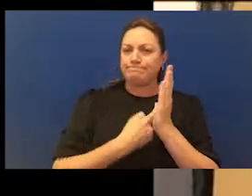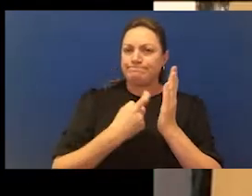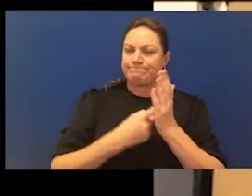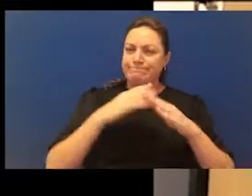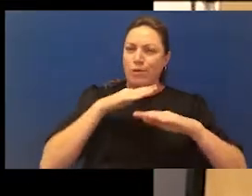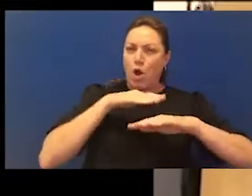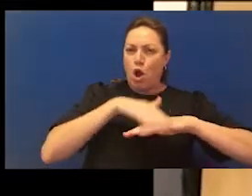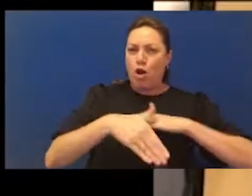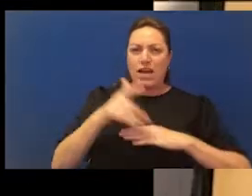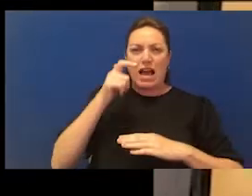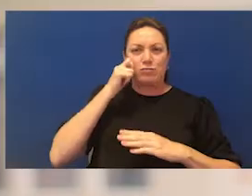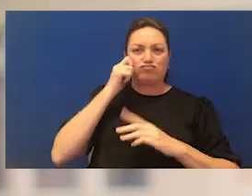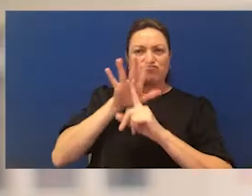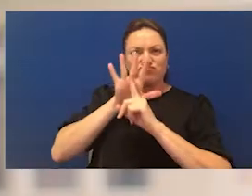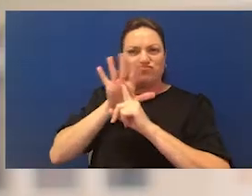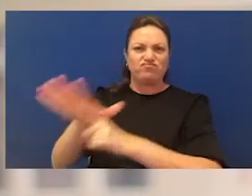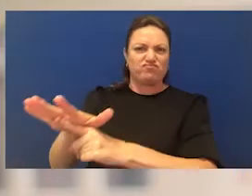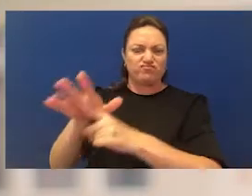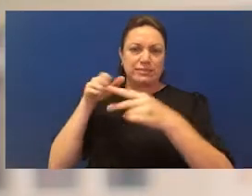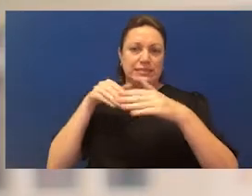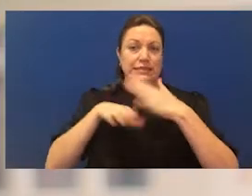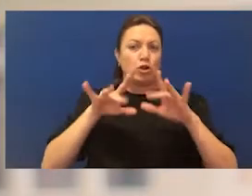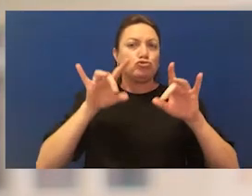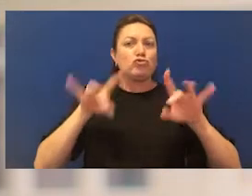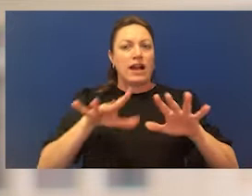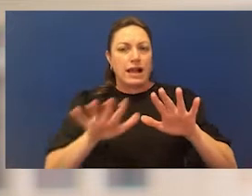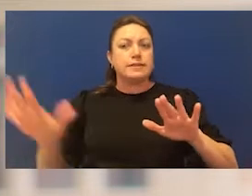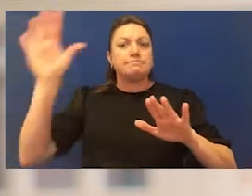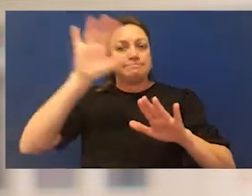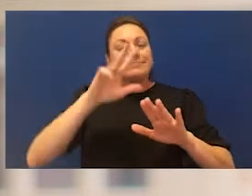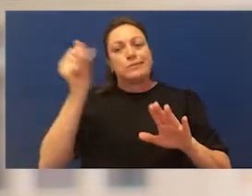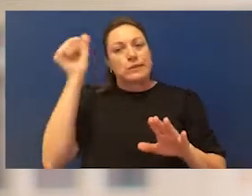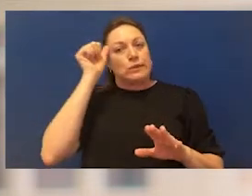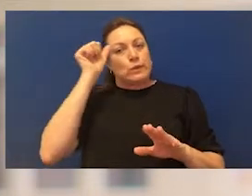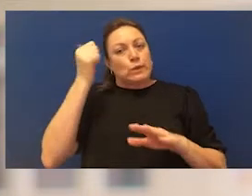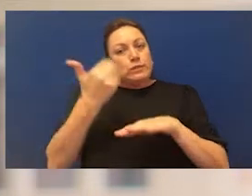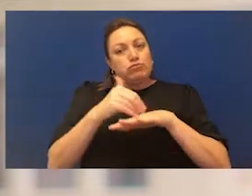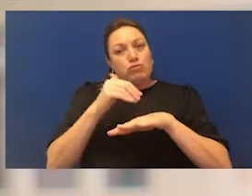Society. It reasserted that racism is a real problem in Australia, and that self-determination is essential